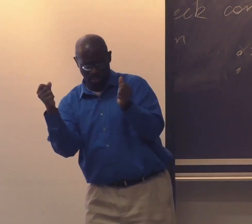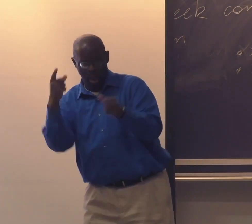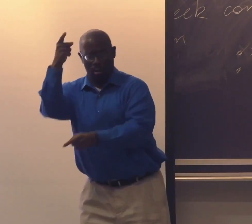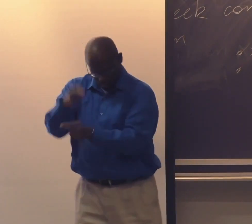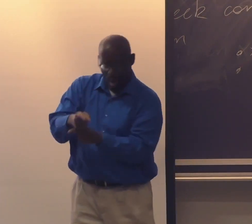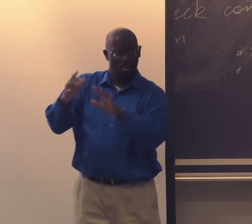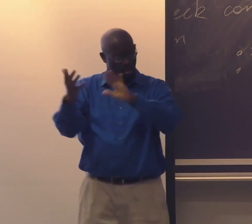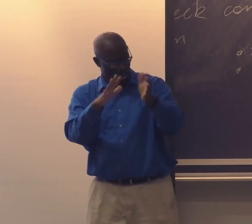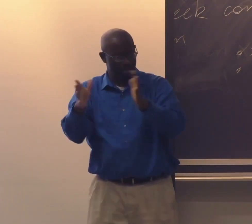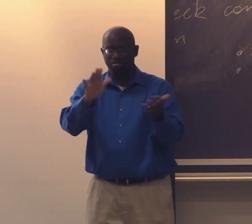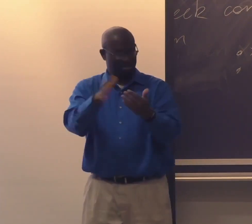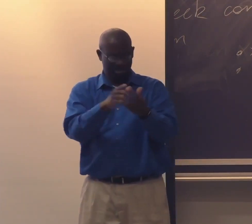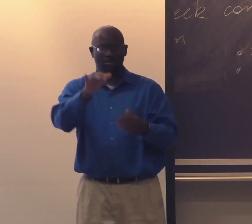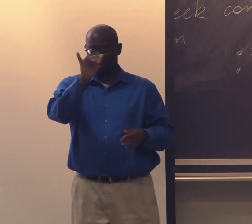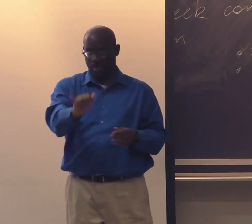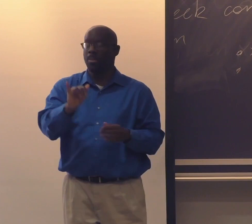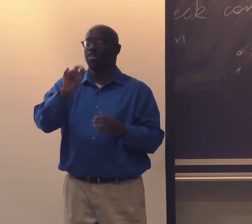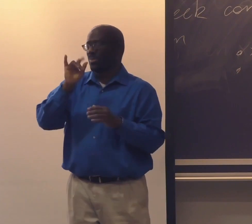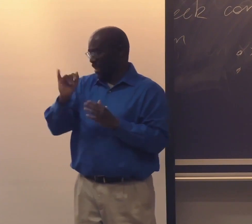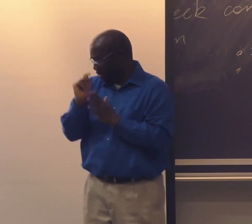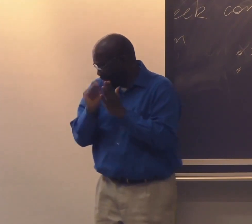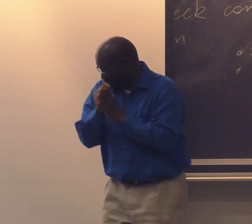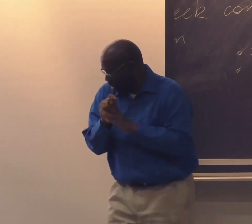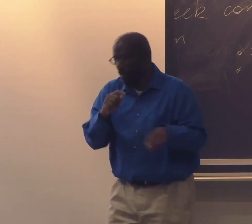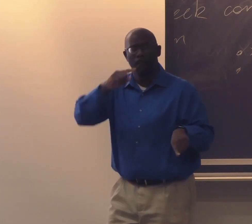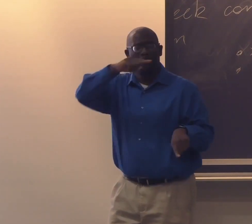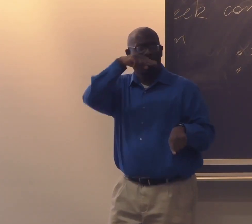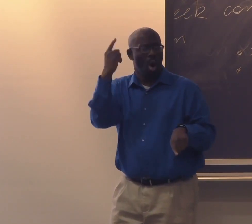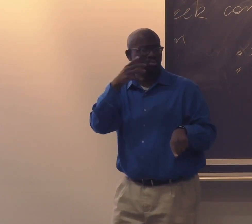we can really look at whether signs are appropriate or not.